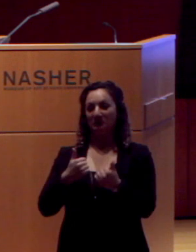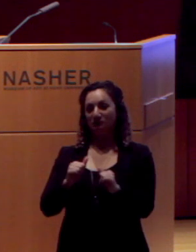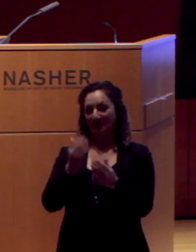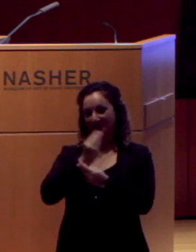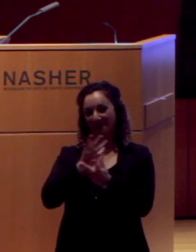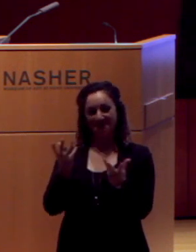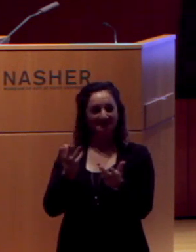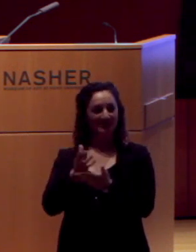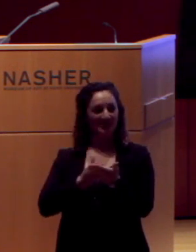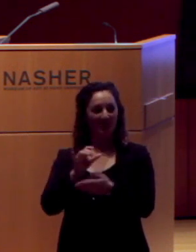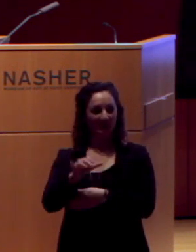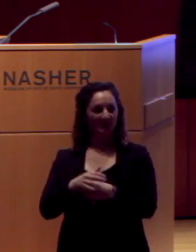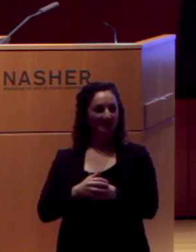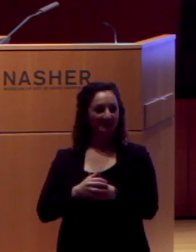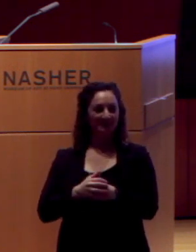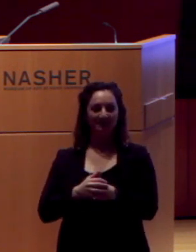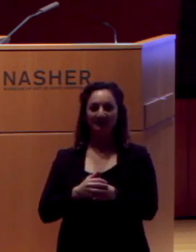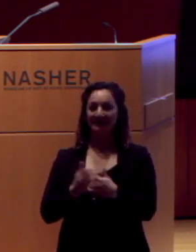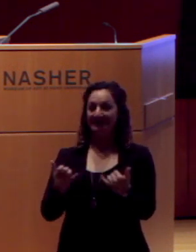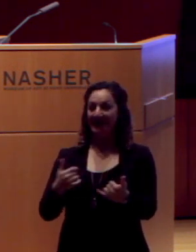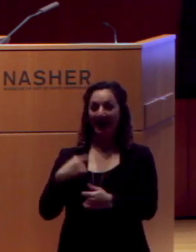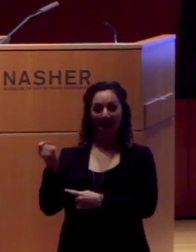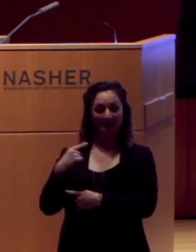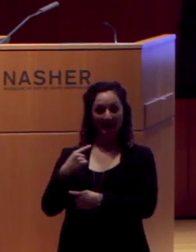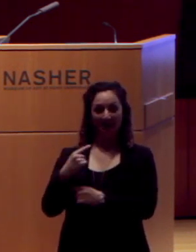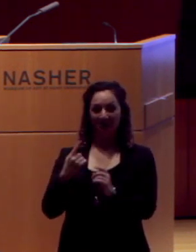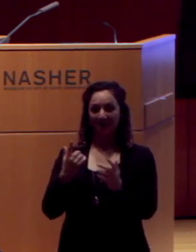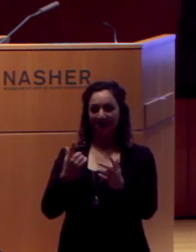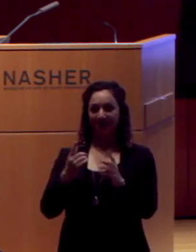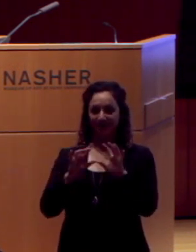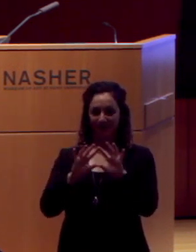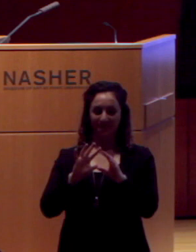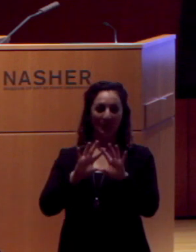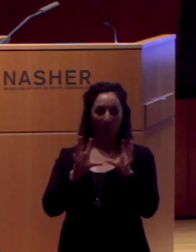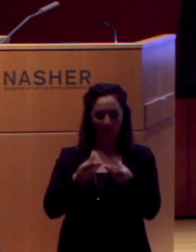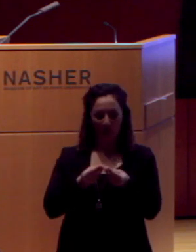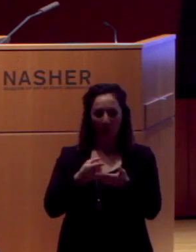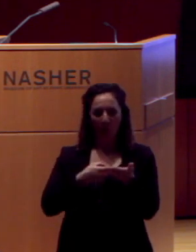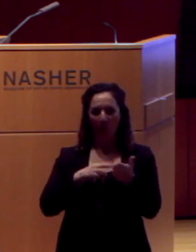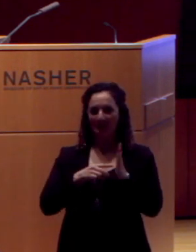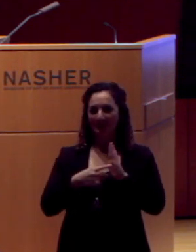And I was asked today to kind of give an overview of what we mean when we say disability art and disability culture.